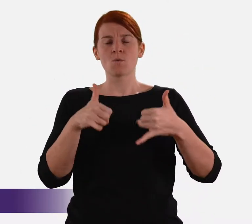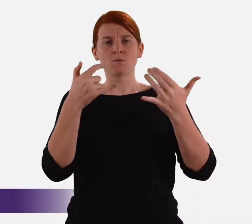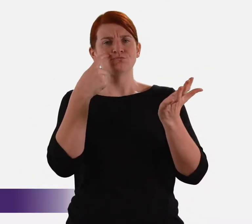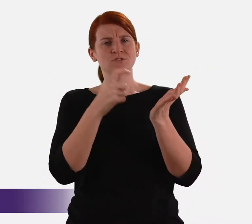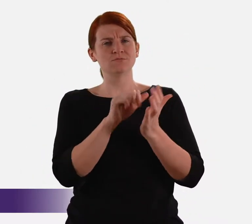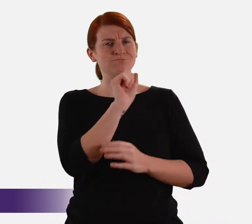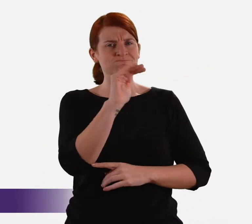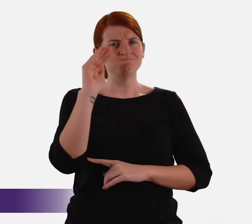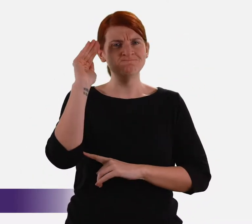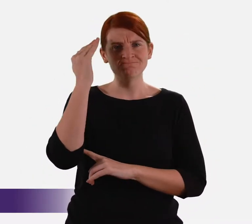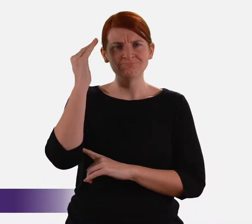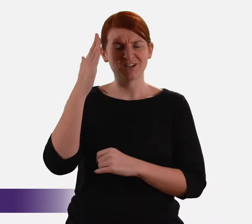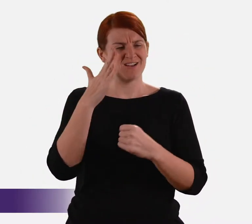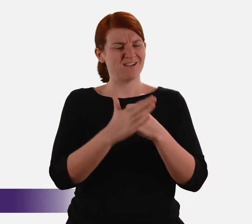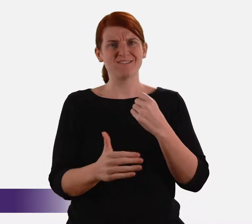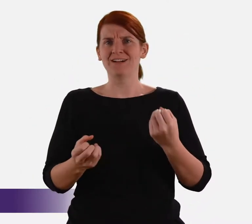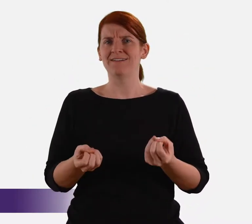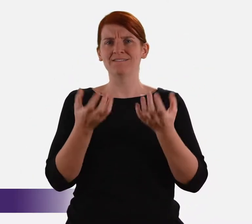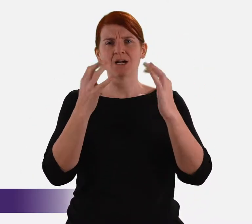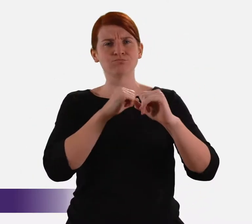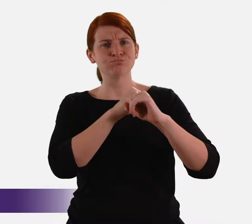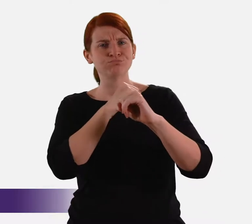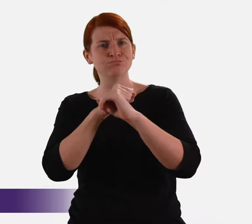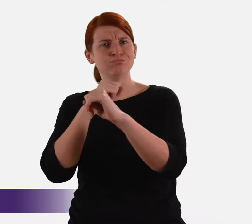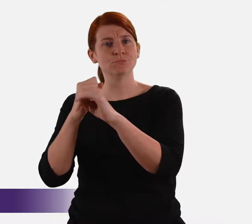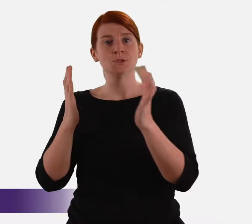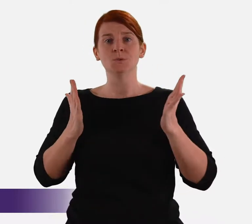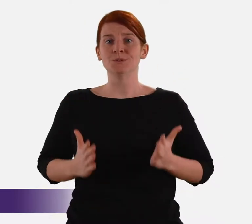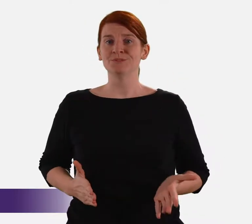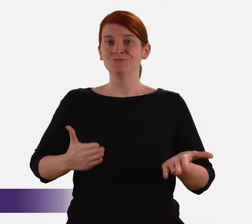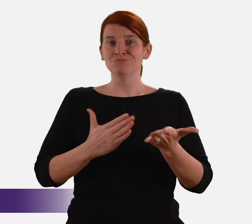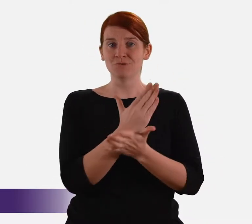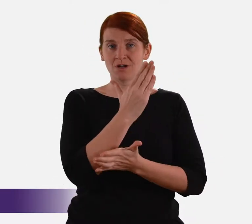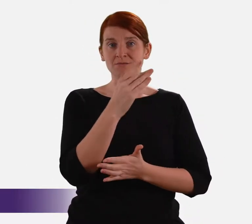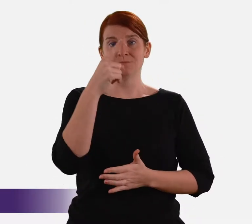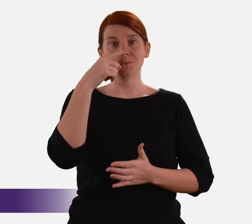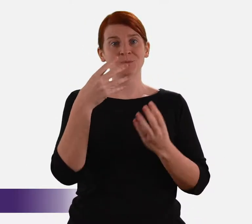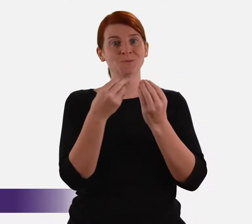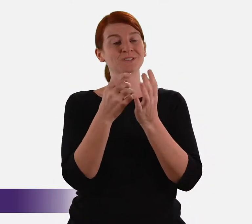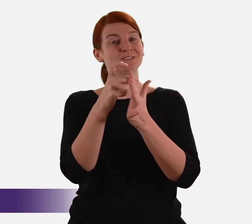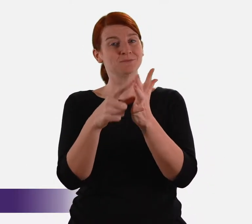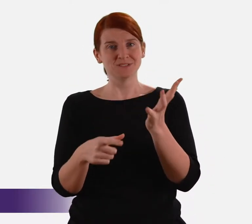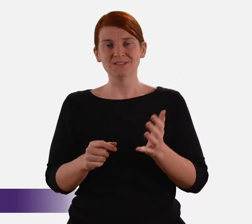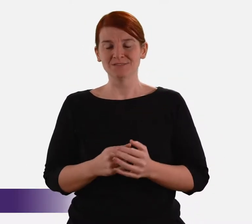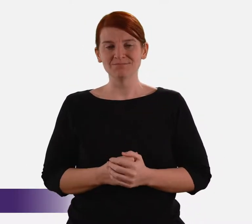The award recognises his indefatigable work in promoting the human rights of people with disability.